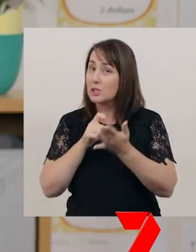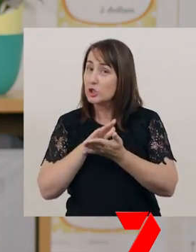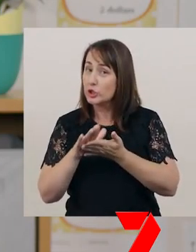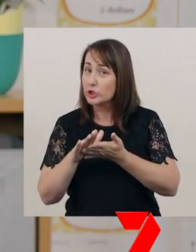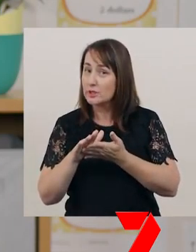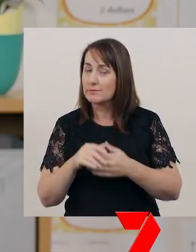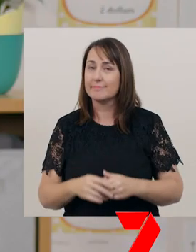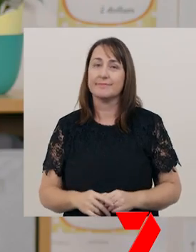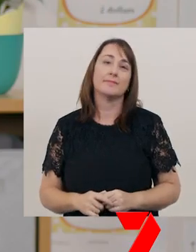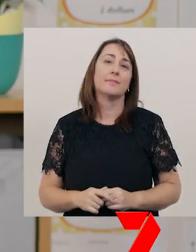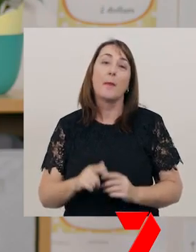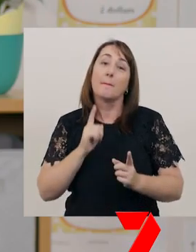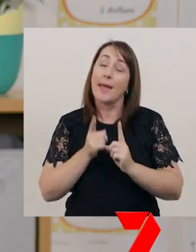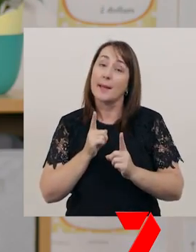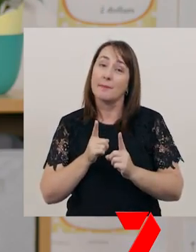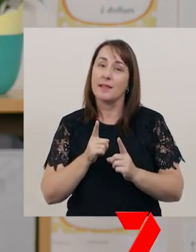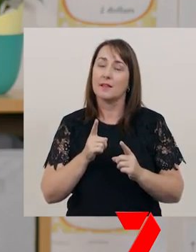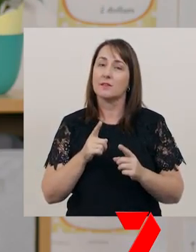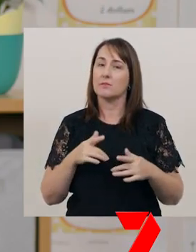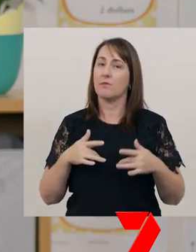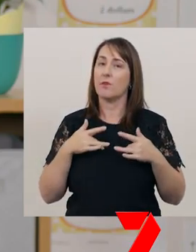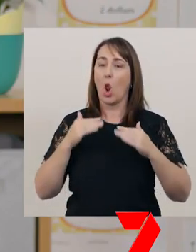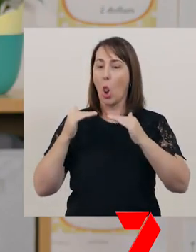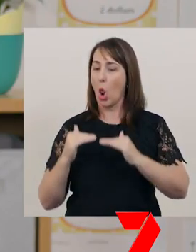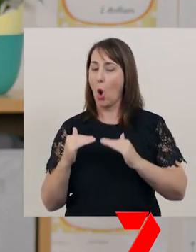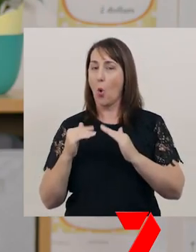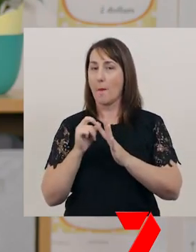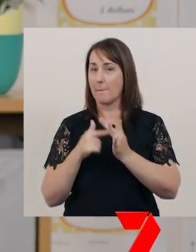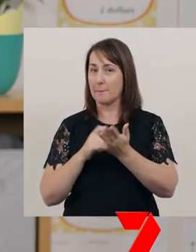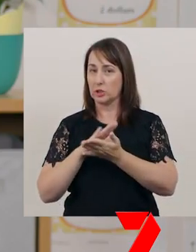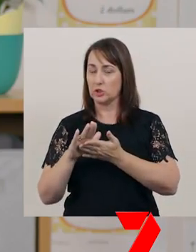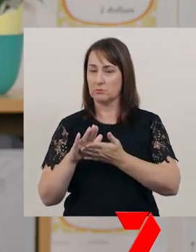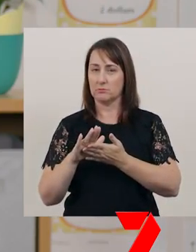Maybe you felt that the lower pitch made you sound like you had authority,